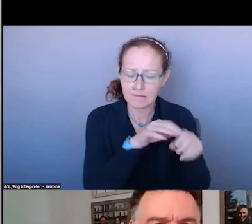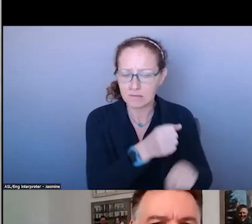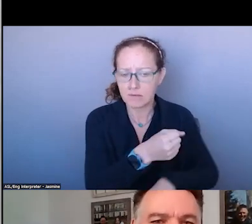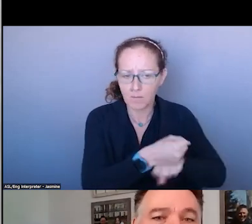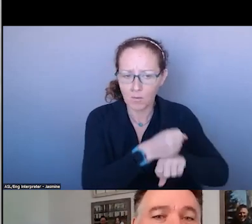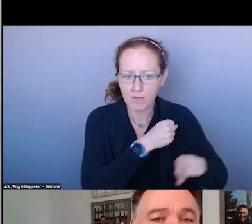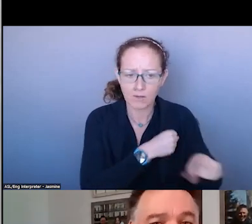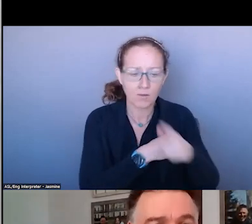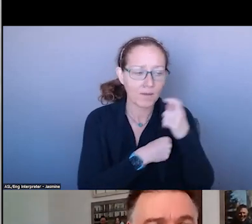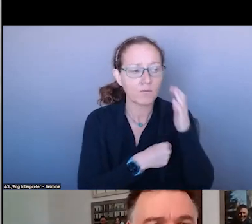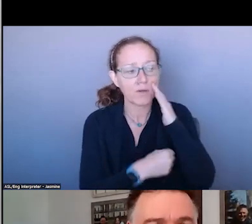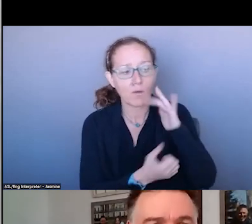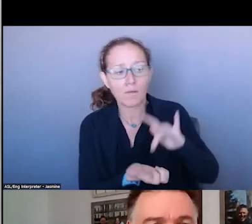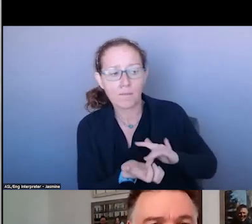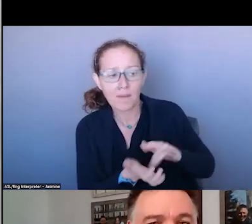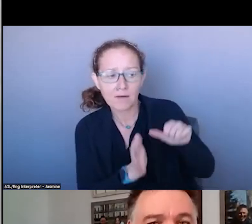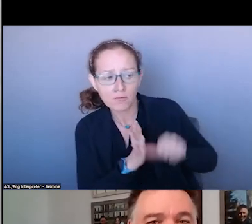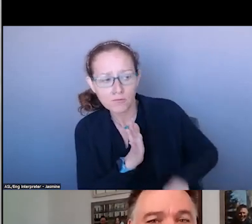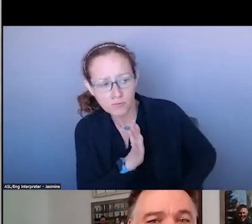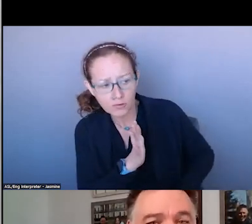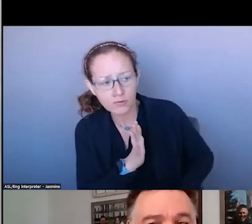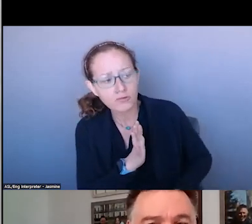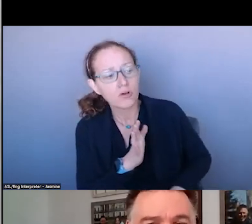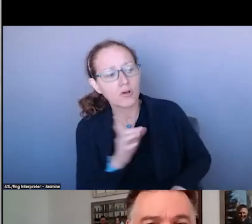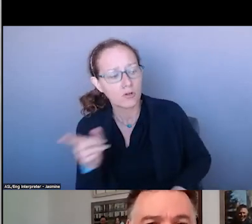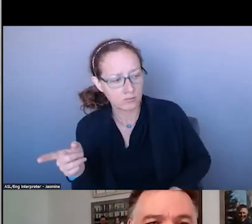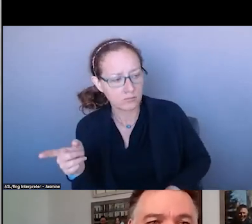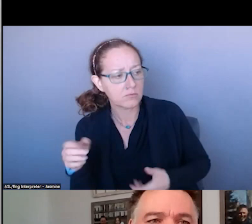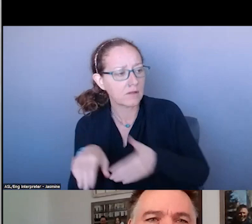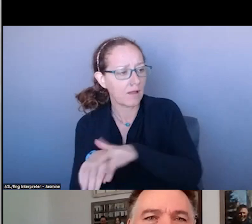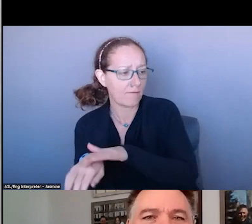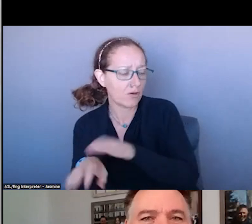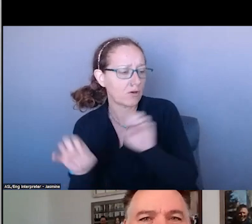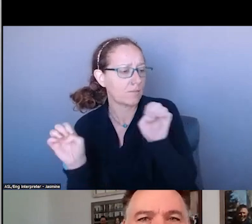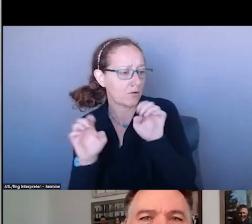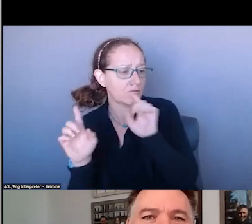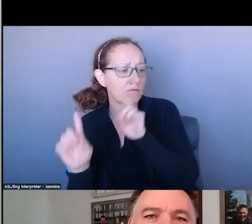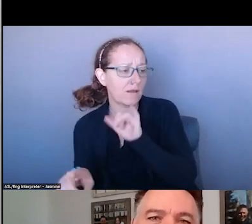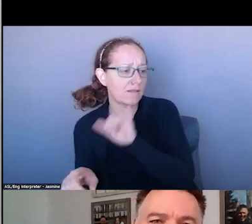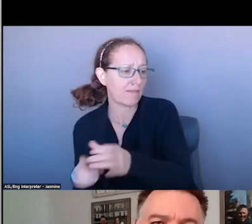THINGS COVERS THOSE SERVICES. THE QUESTIONS AROUND HOW DO YOU